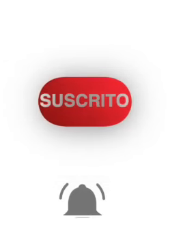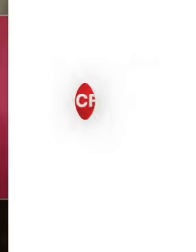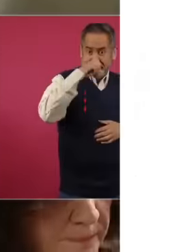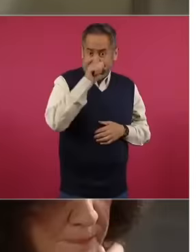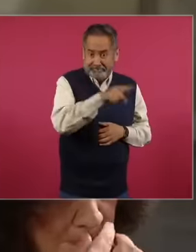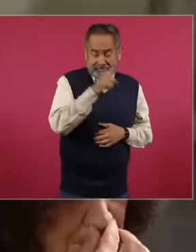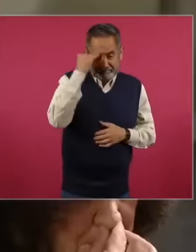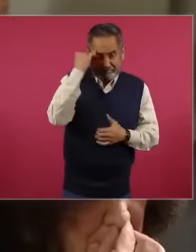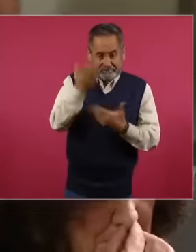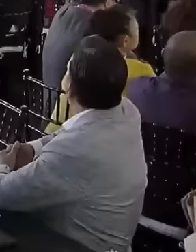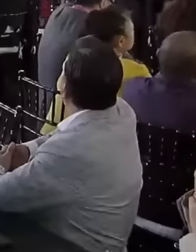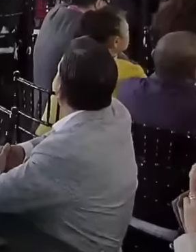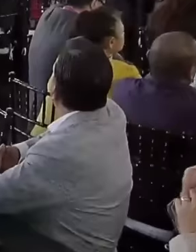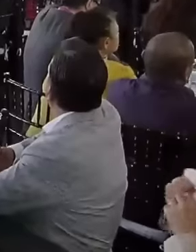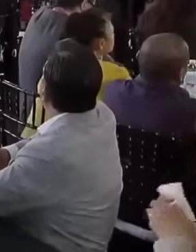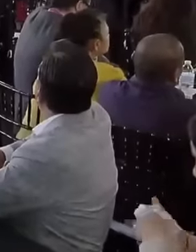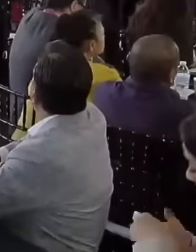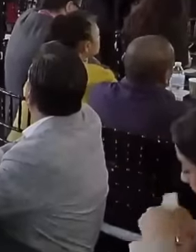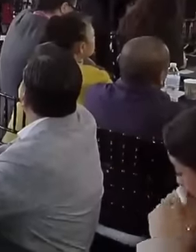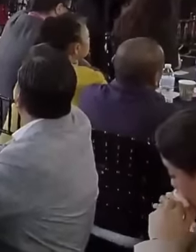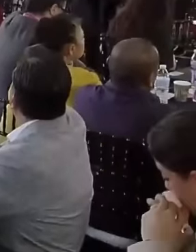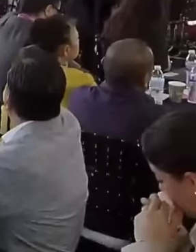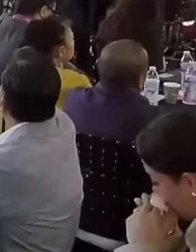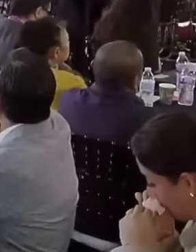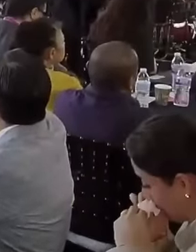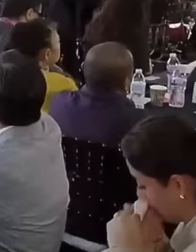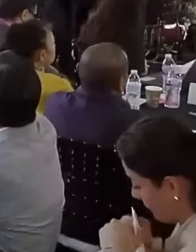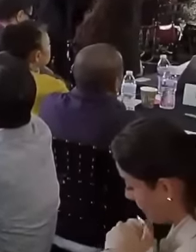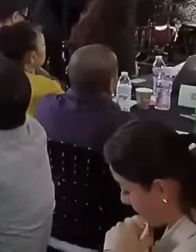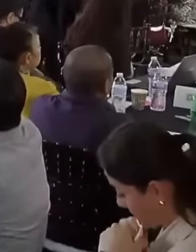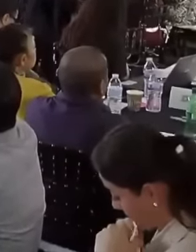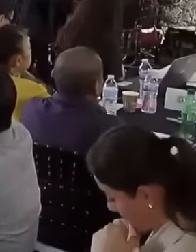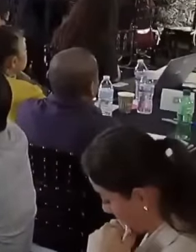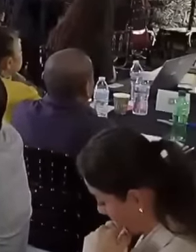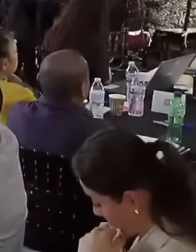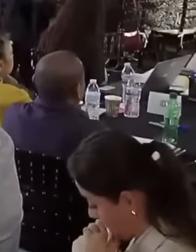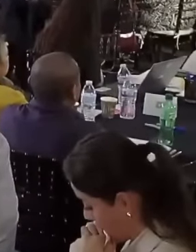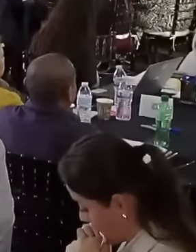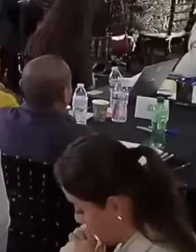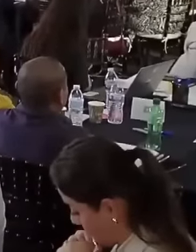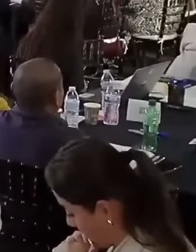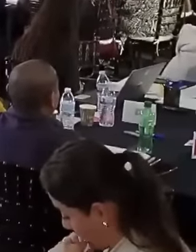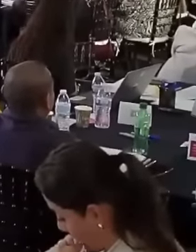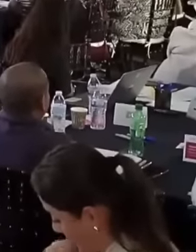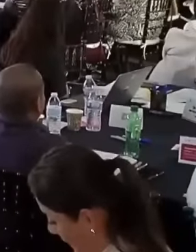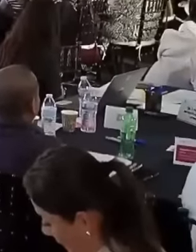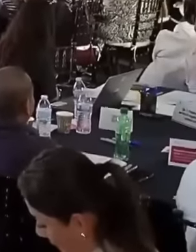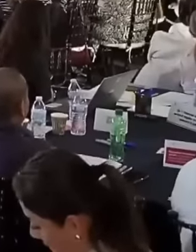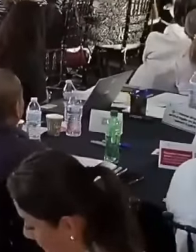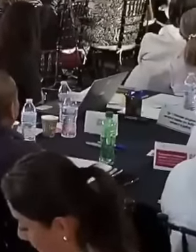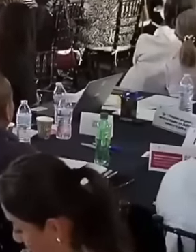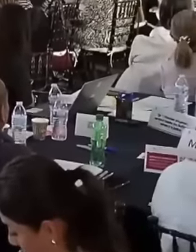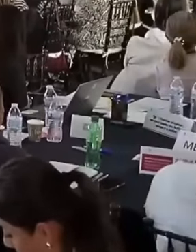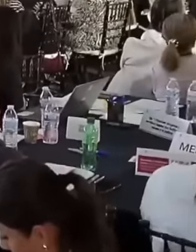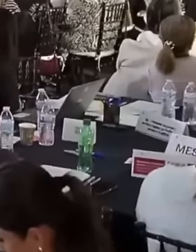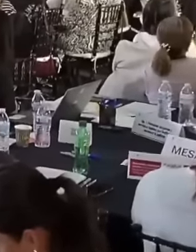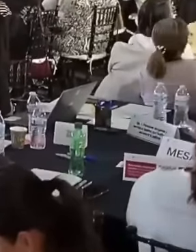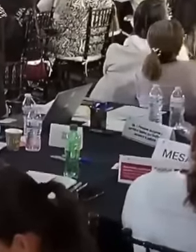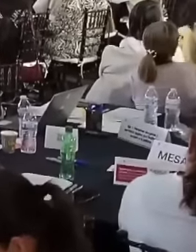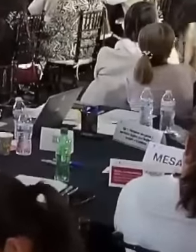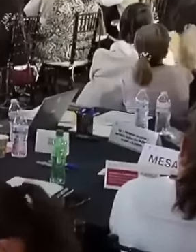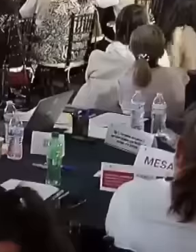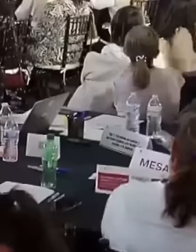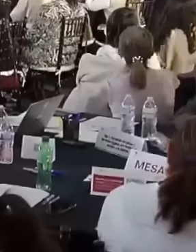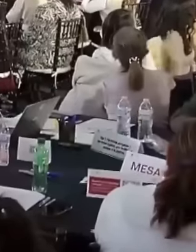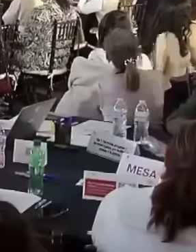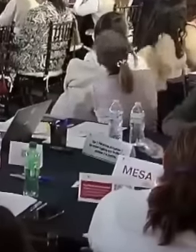promoting the work stoppage, which for some jurists is illegal because it is not part of the